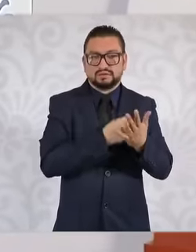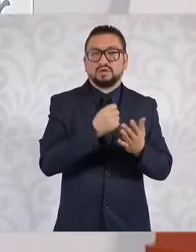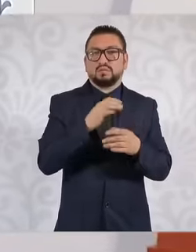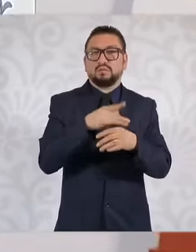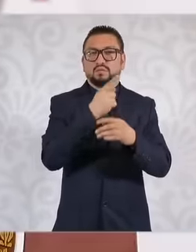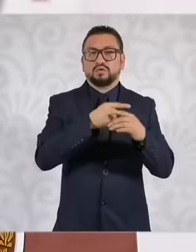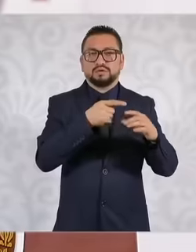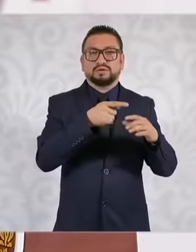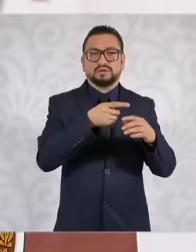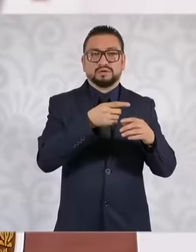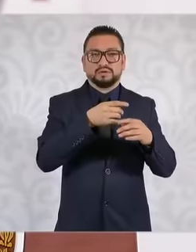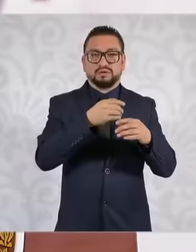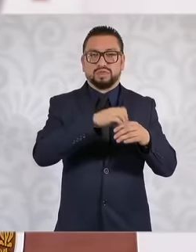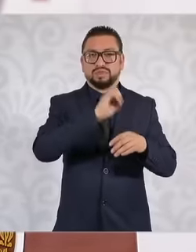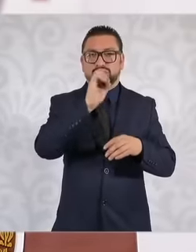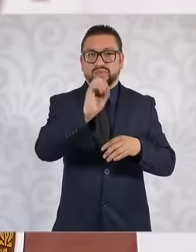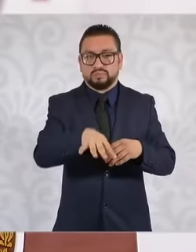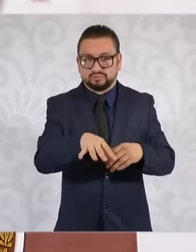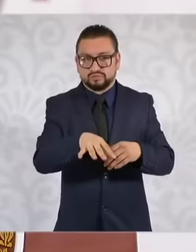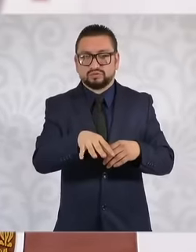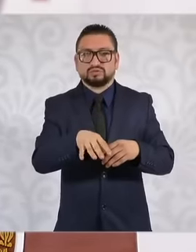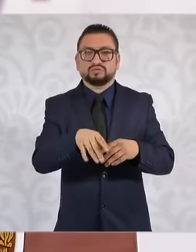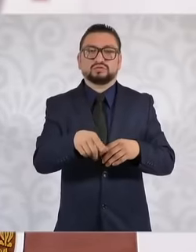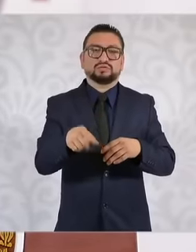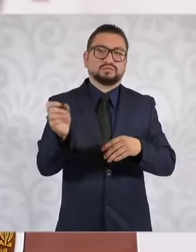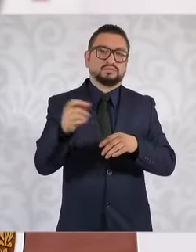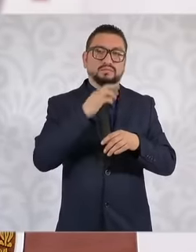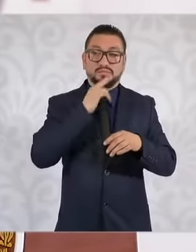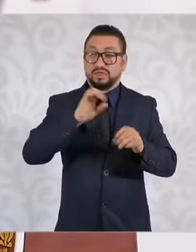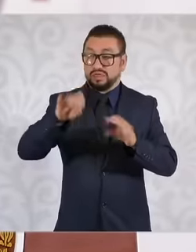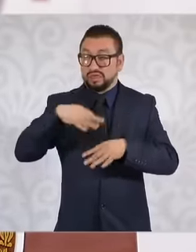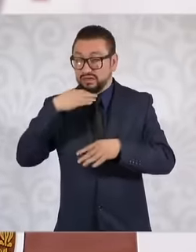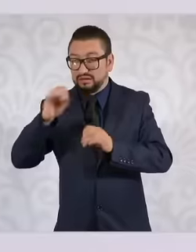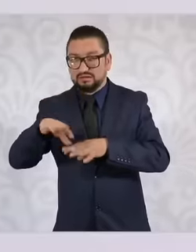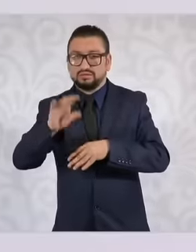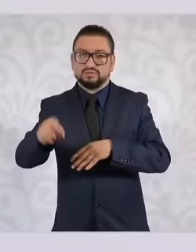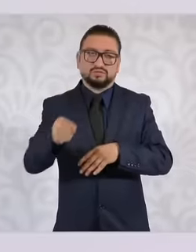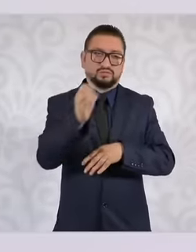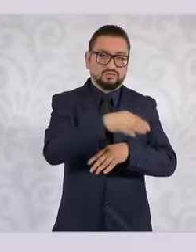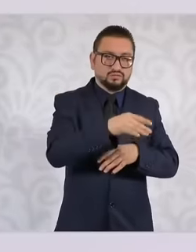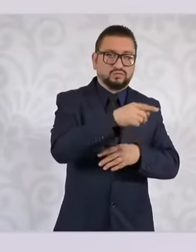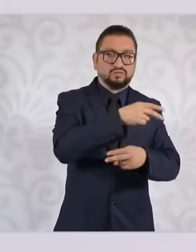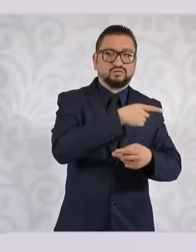why Because waste instead After being dumped in a landfill it is taken care of and re-enters the